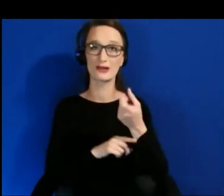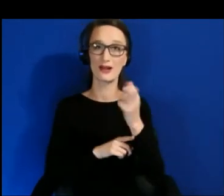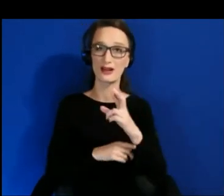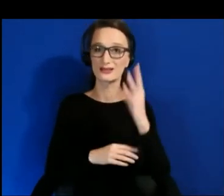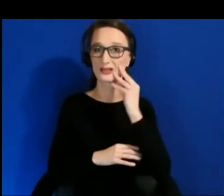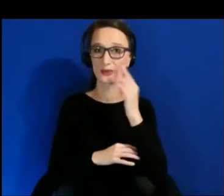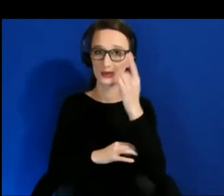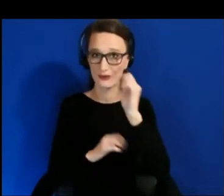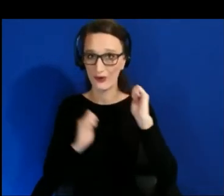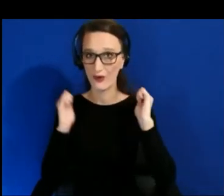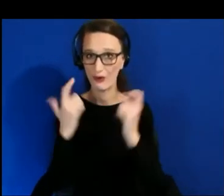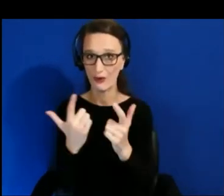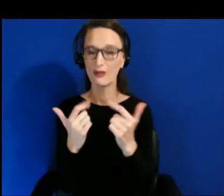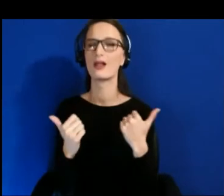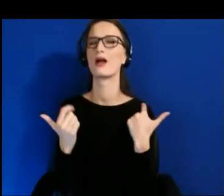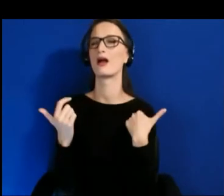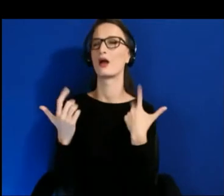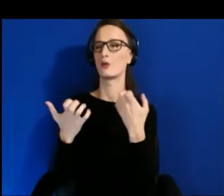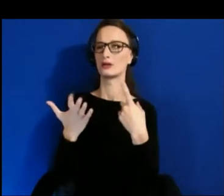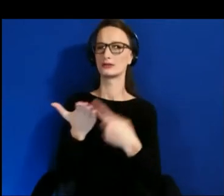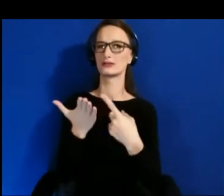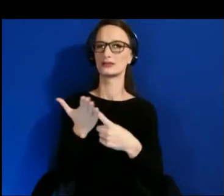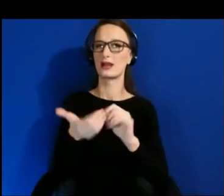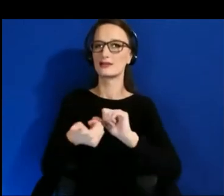about how we would go about doing it.